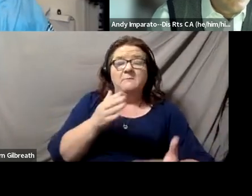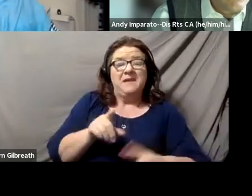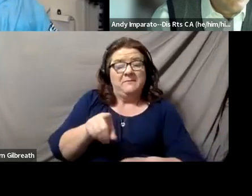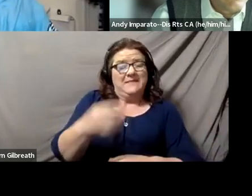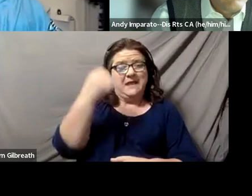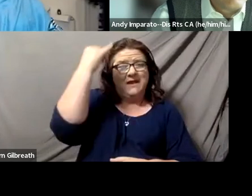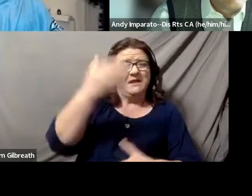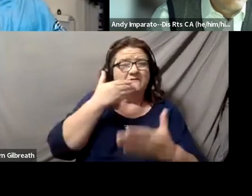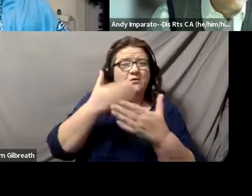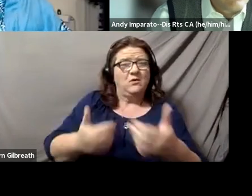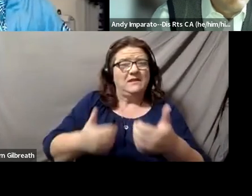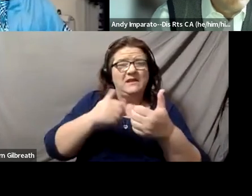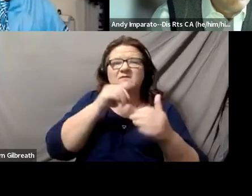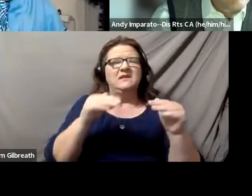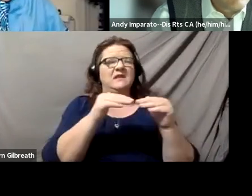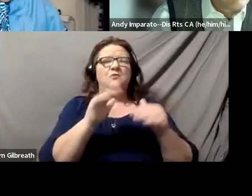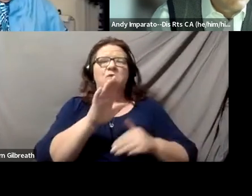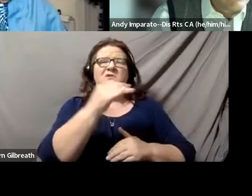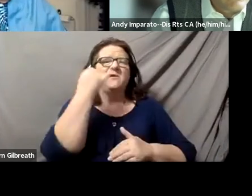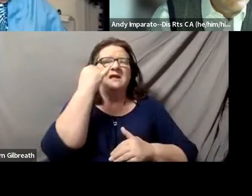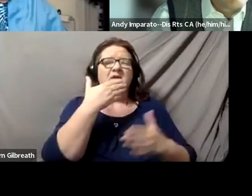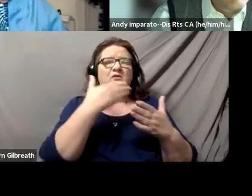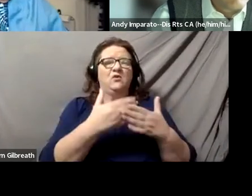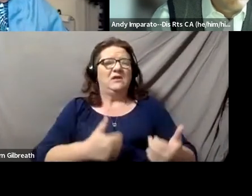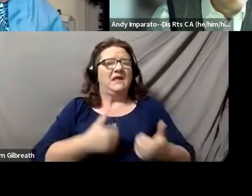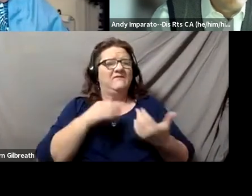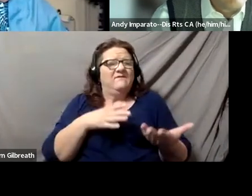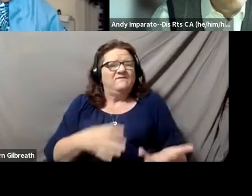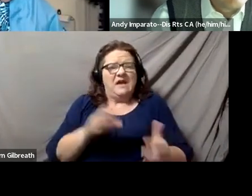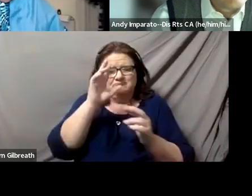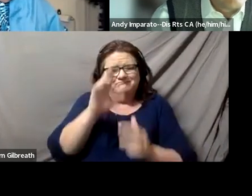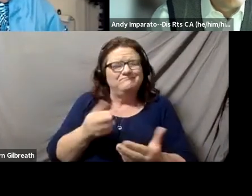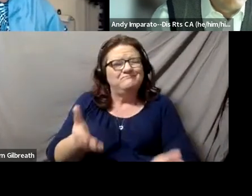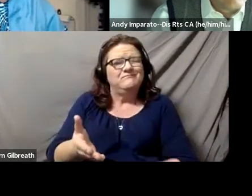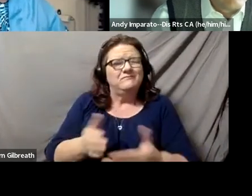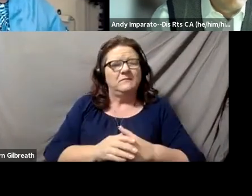So I really think getting the medical profession to understand